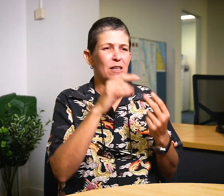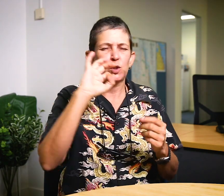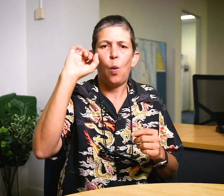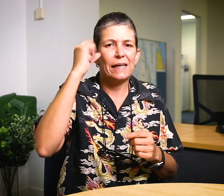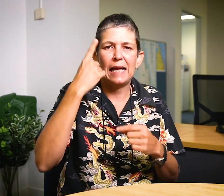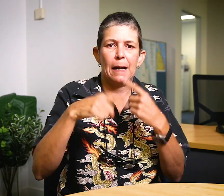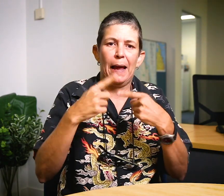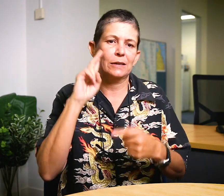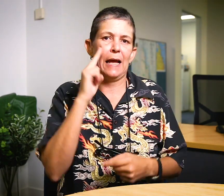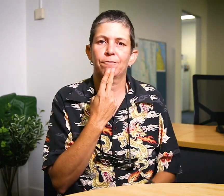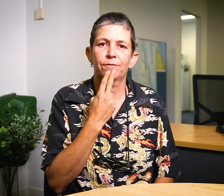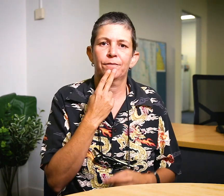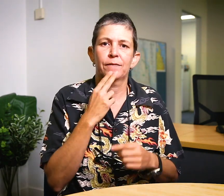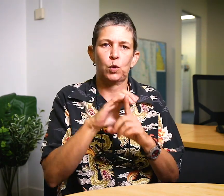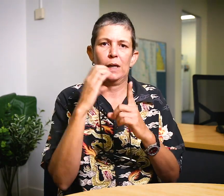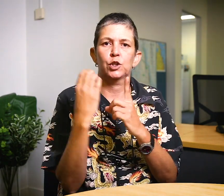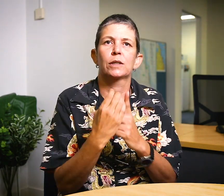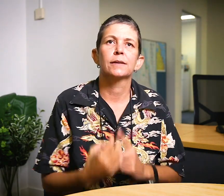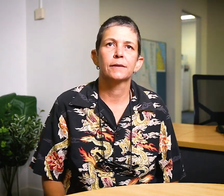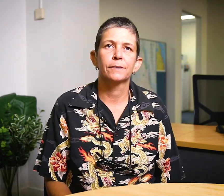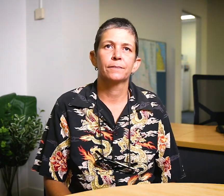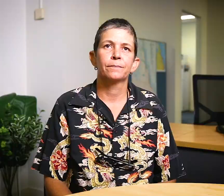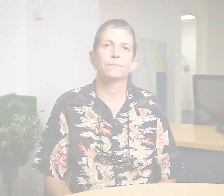My family don’t really understand about the Deaf Culture